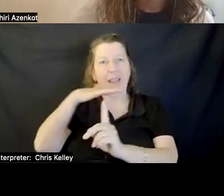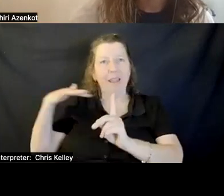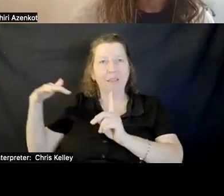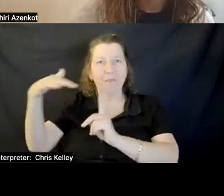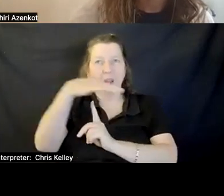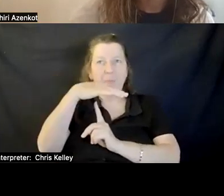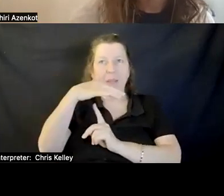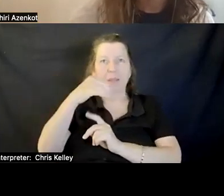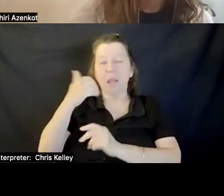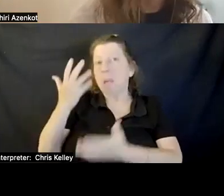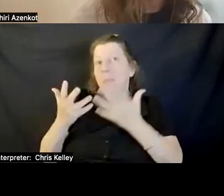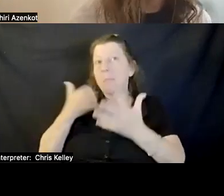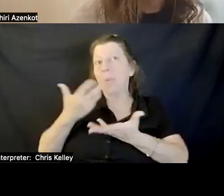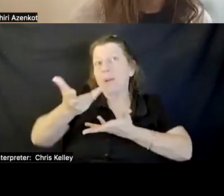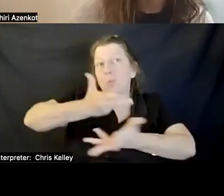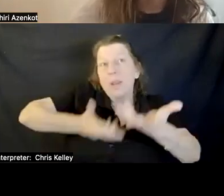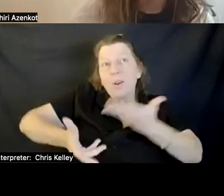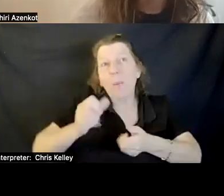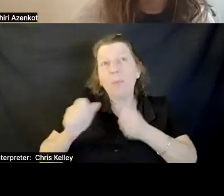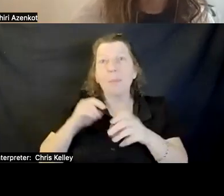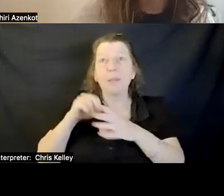INTERACT WITH PEOPLE IN THE ENVIRONMENT. THERE ARE PEOPLE ALL AROUND. I WANT TO GET